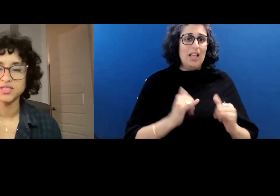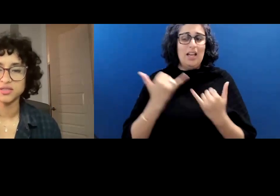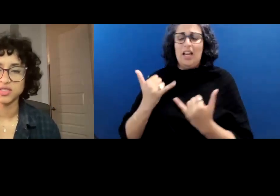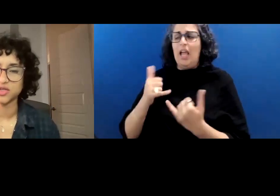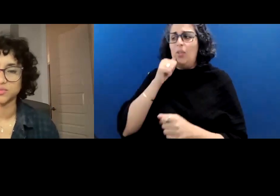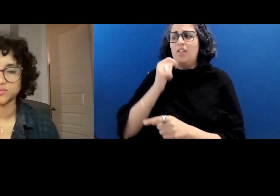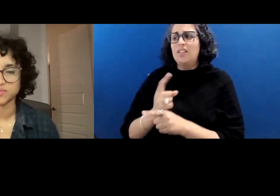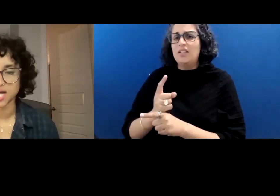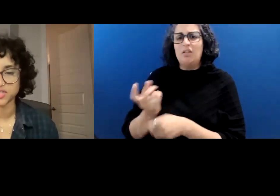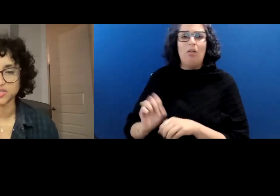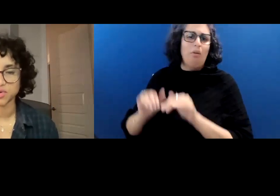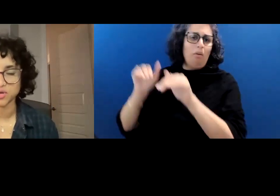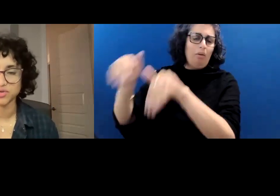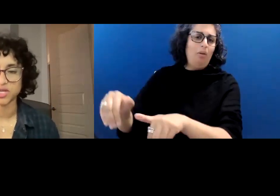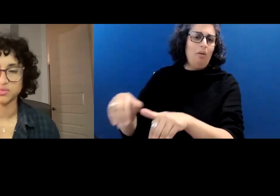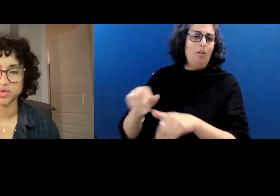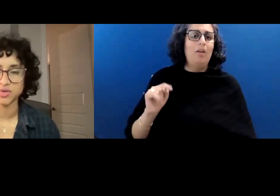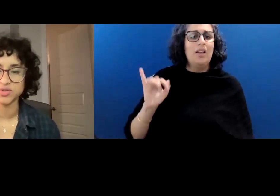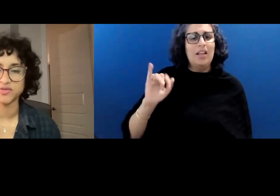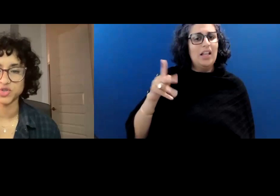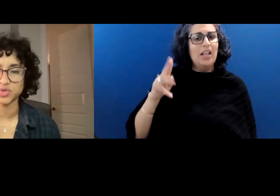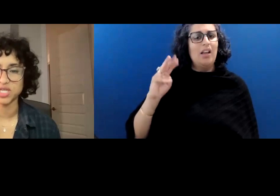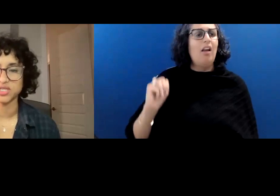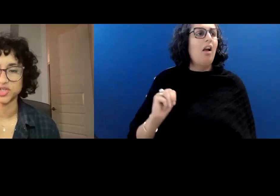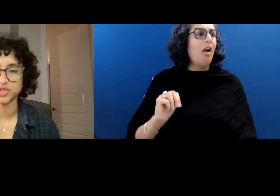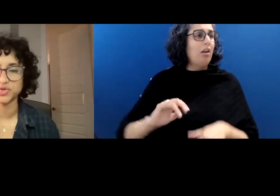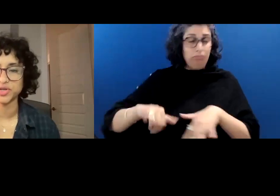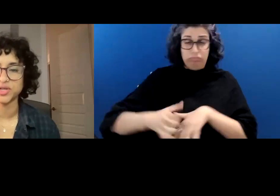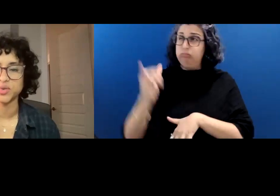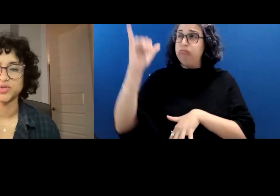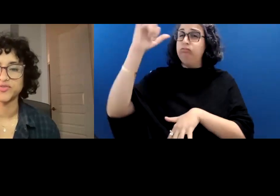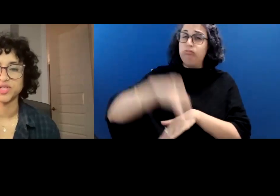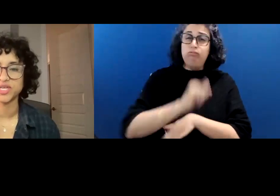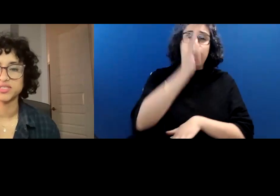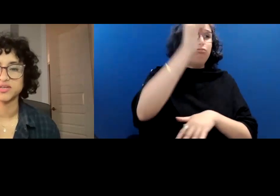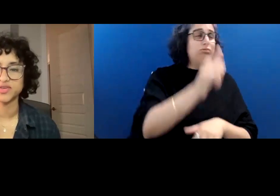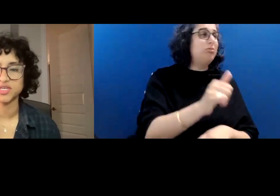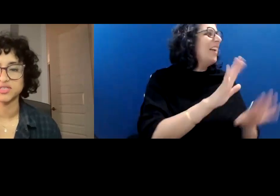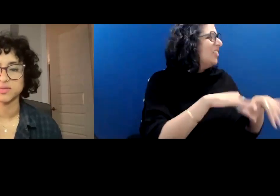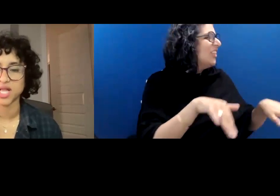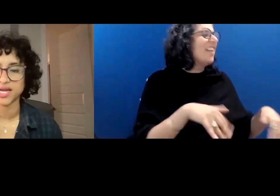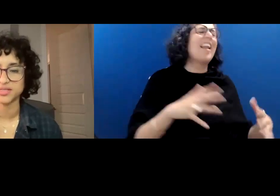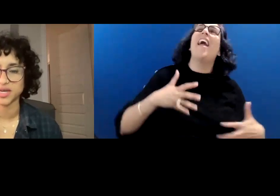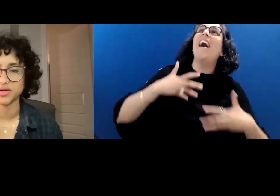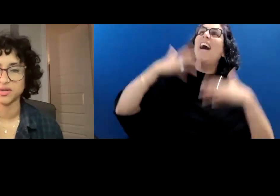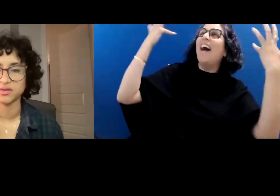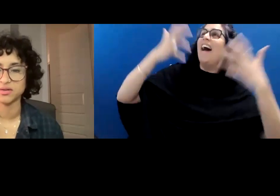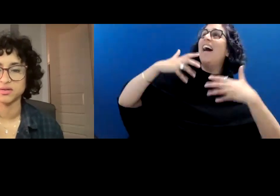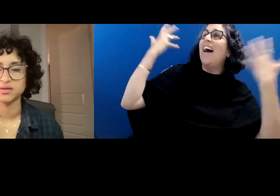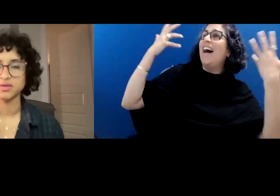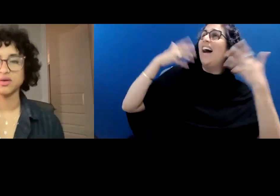Tilikum splashes rows and rows of shrieking children with flicks of his black tail.